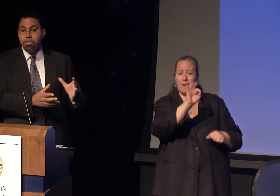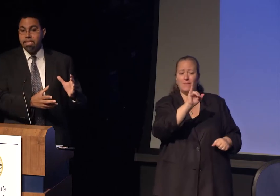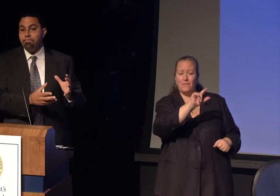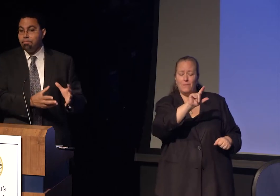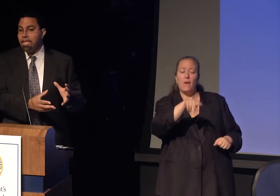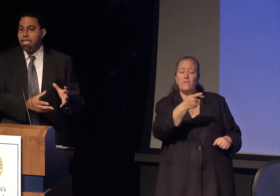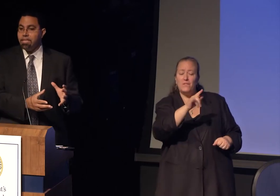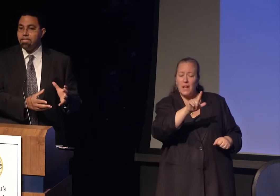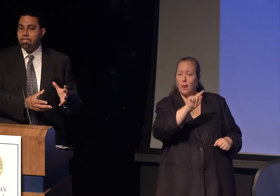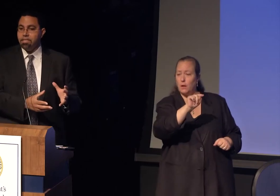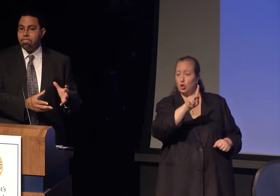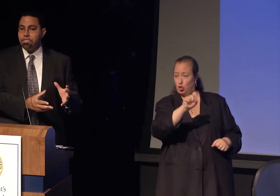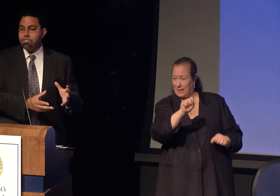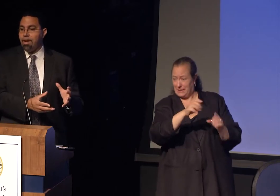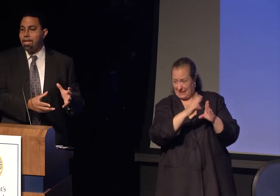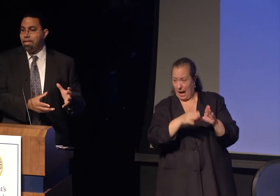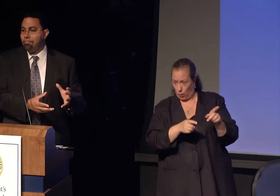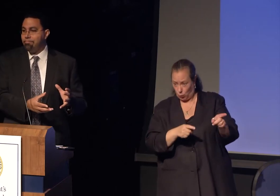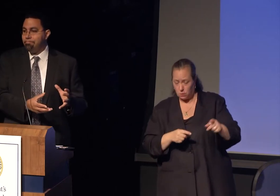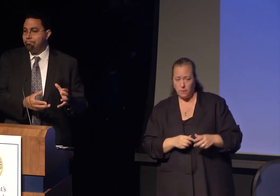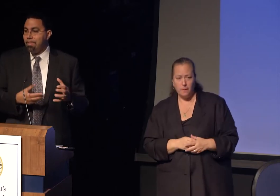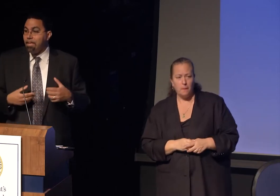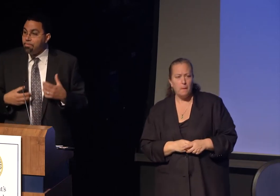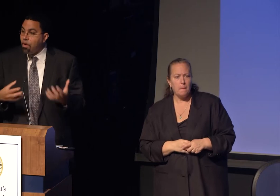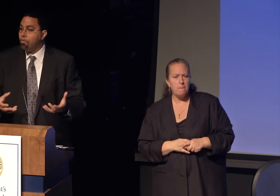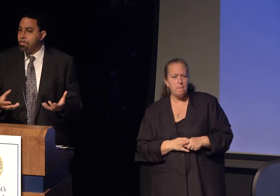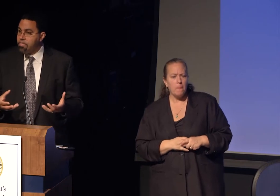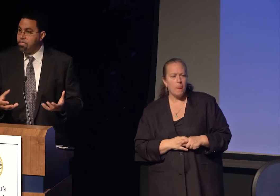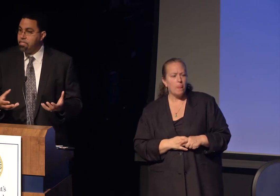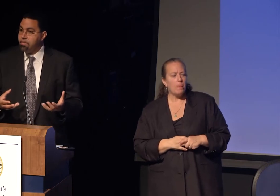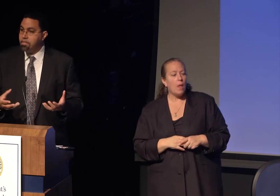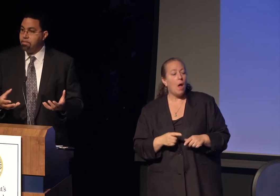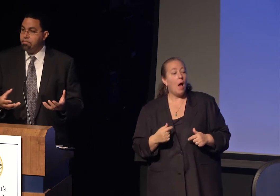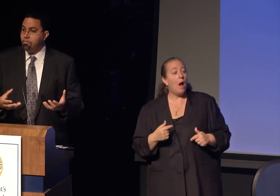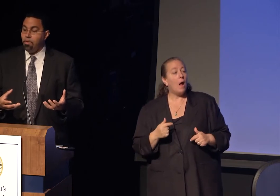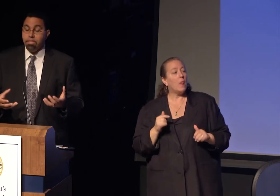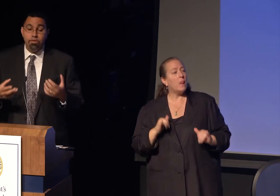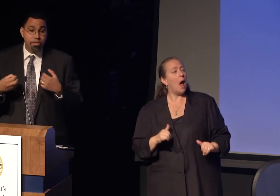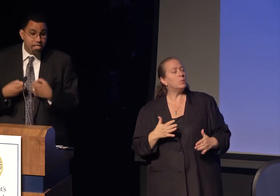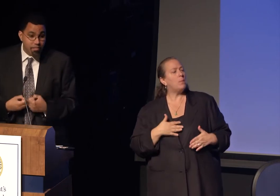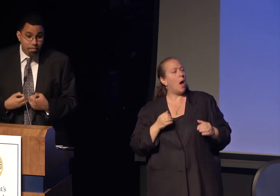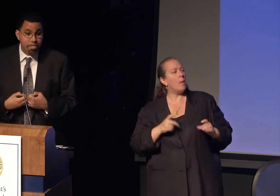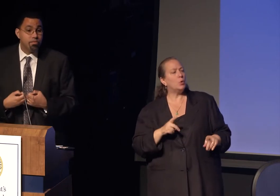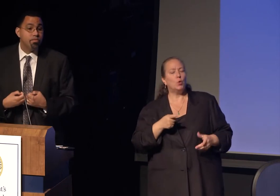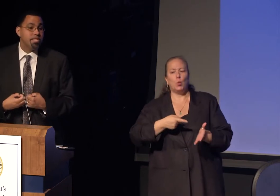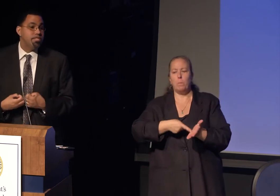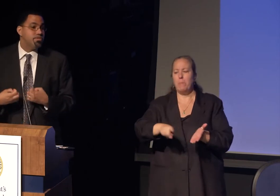was an opportunity for me to try to pay forward what New York City public school teachers,